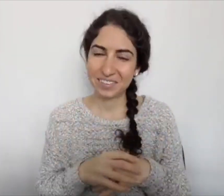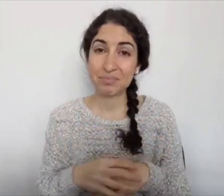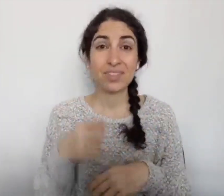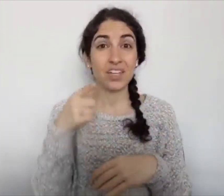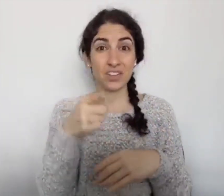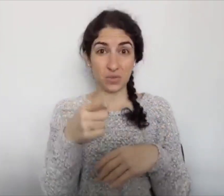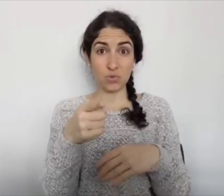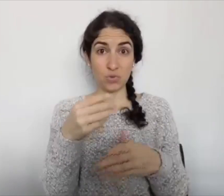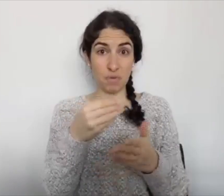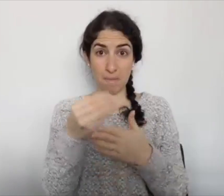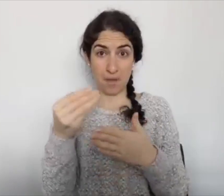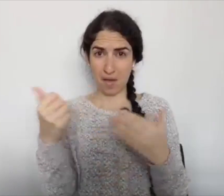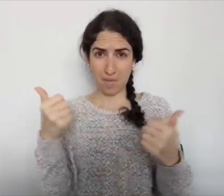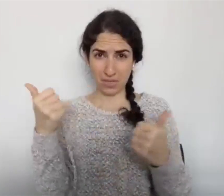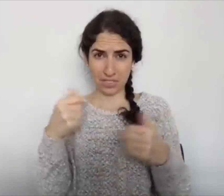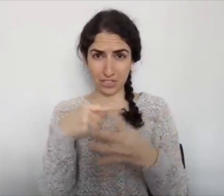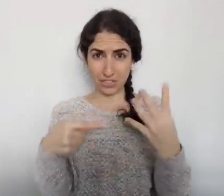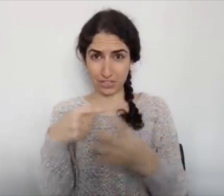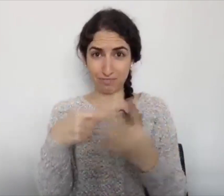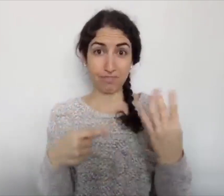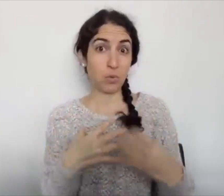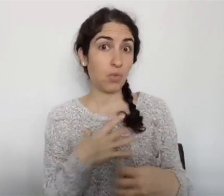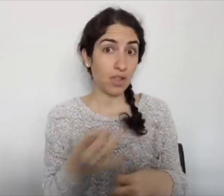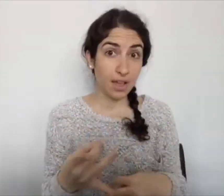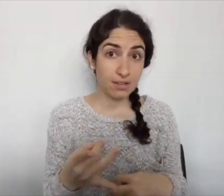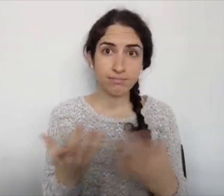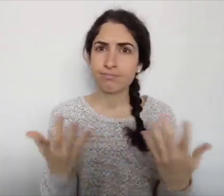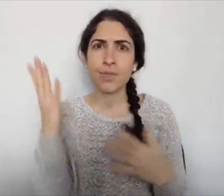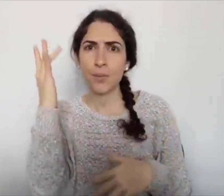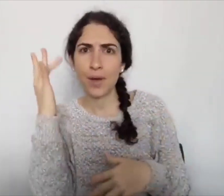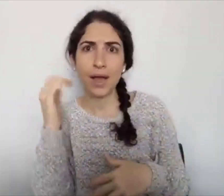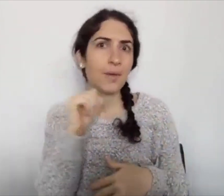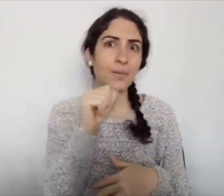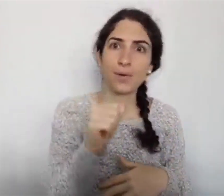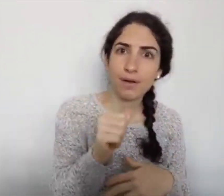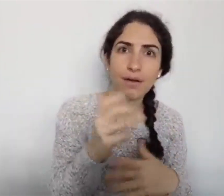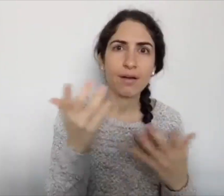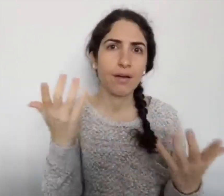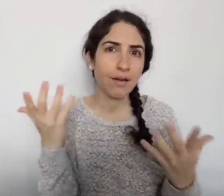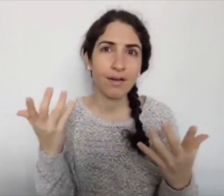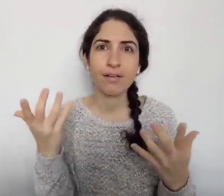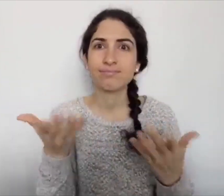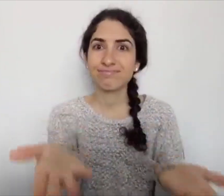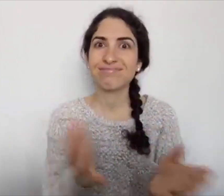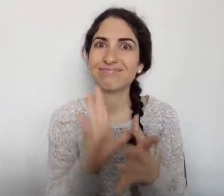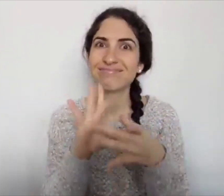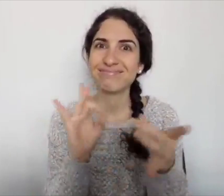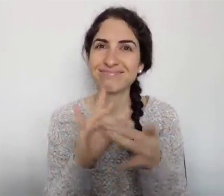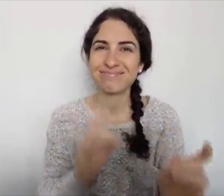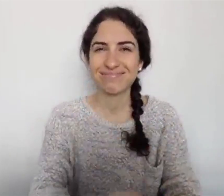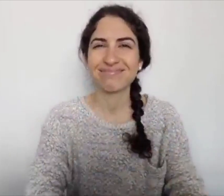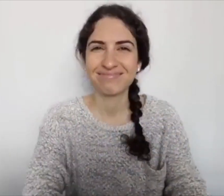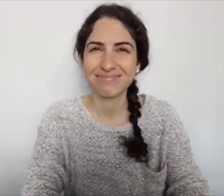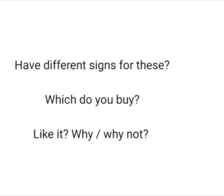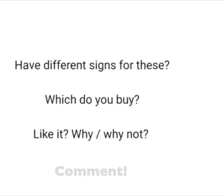Do you buy which of these? Do you like it? Why or why not? Comment!